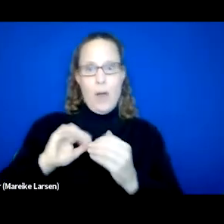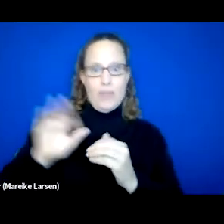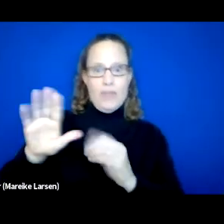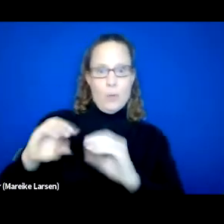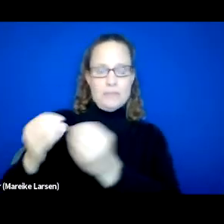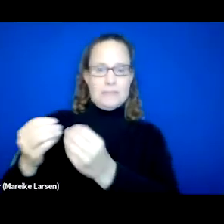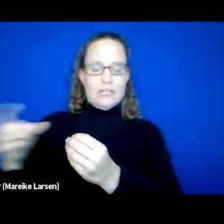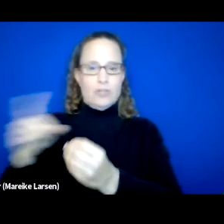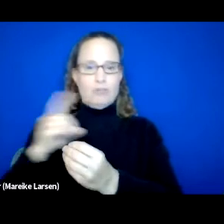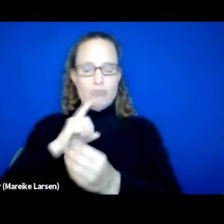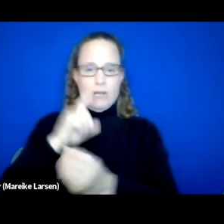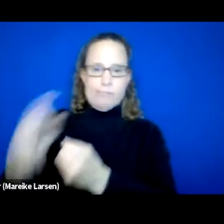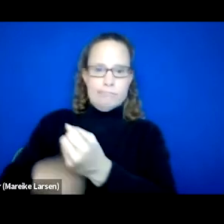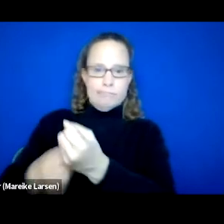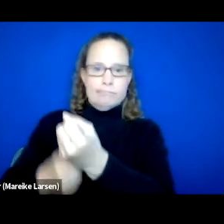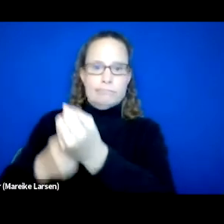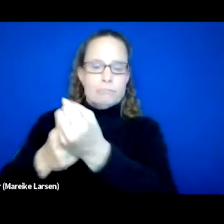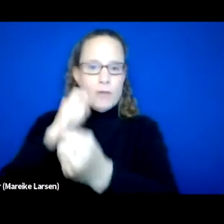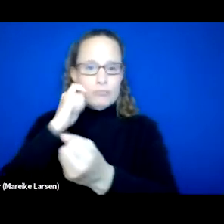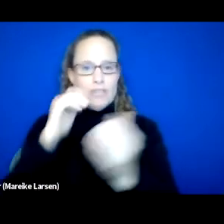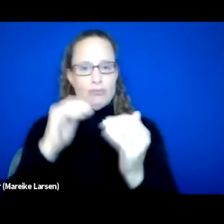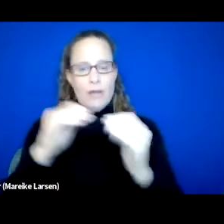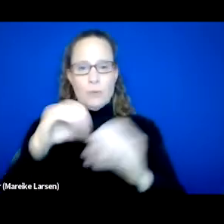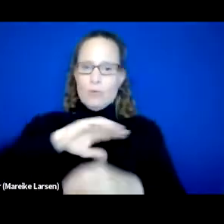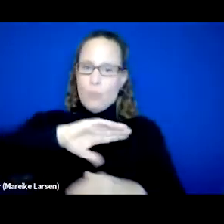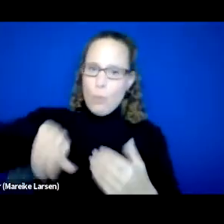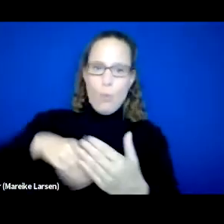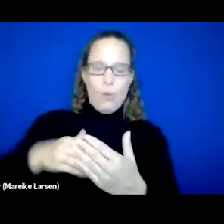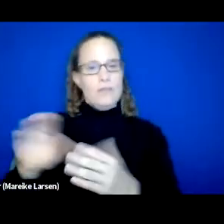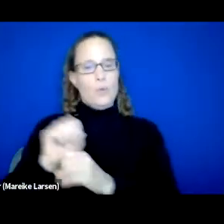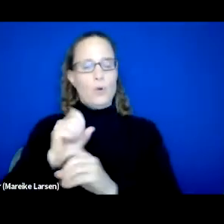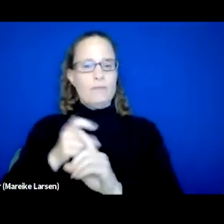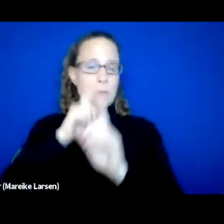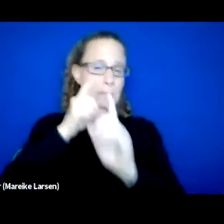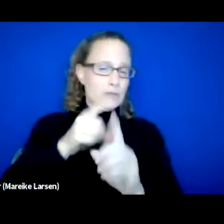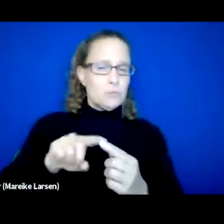or lifts operational equity in every aspect of their work from mission to policies and procedures,